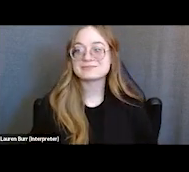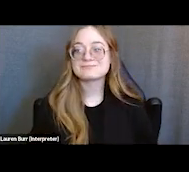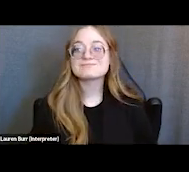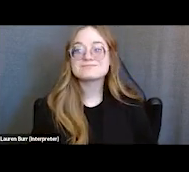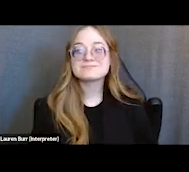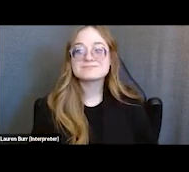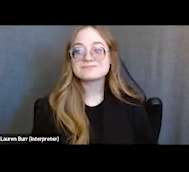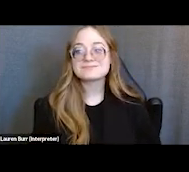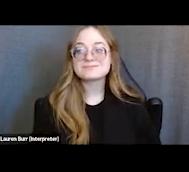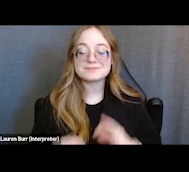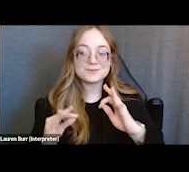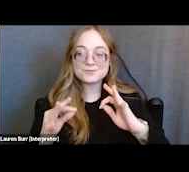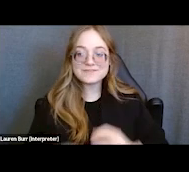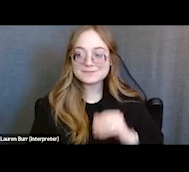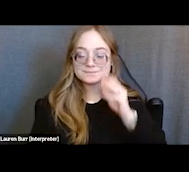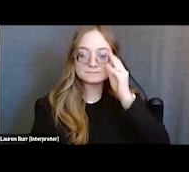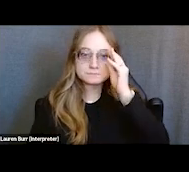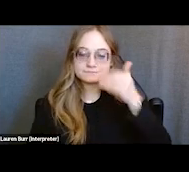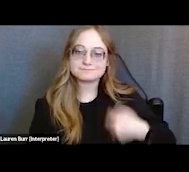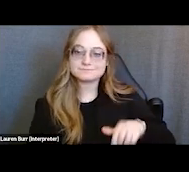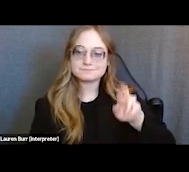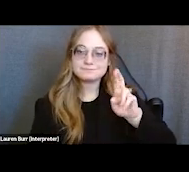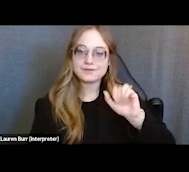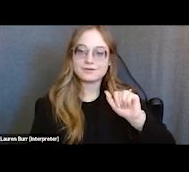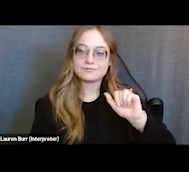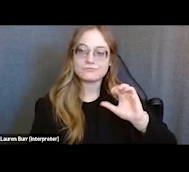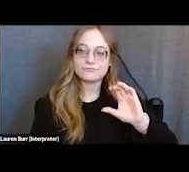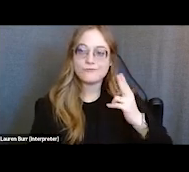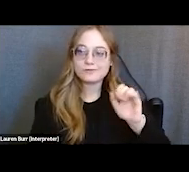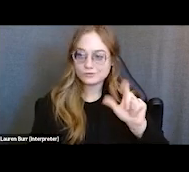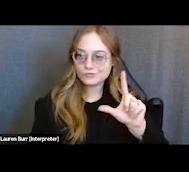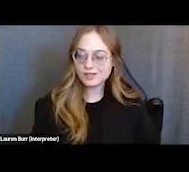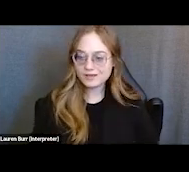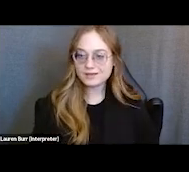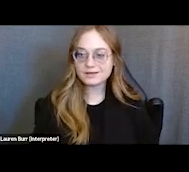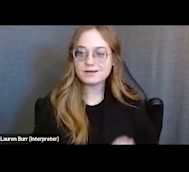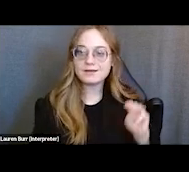Yes, Rachel. I'm Rachel and Miss Andrea,